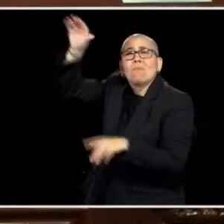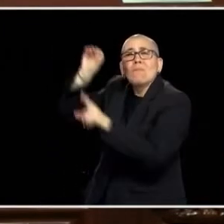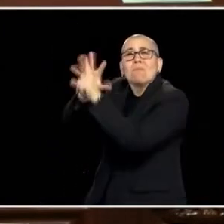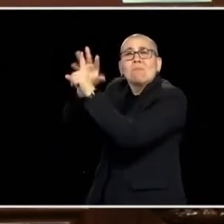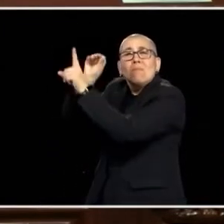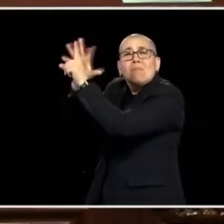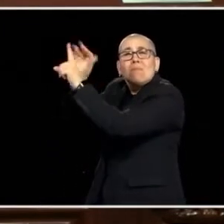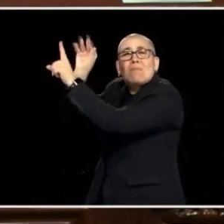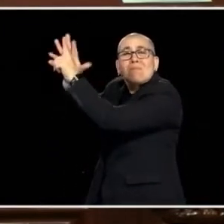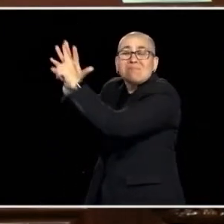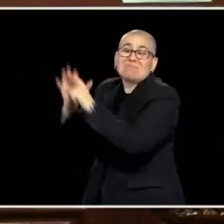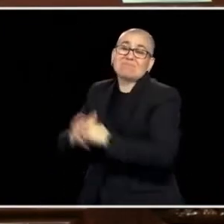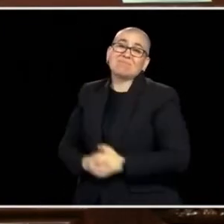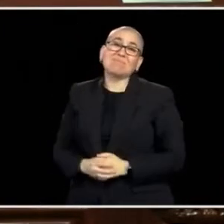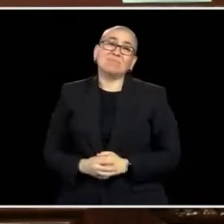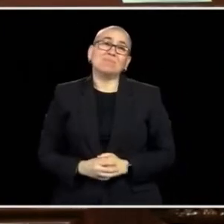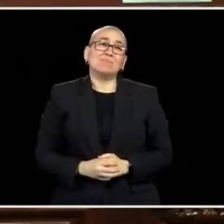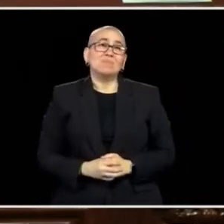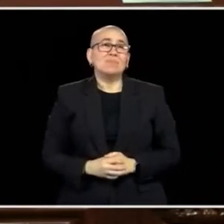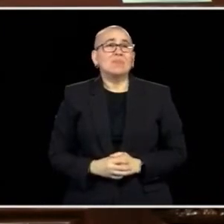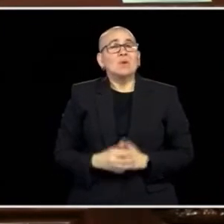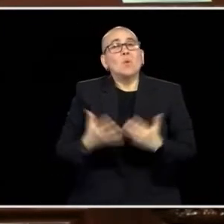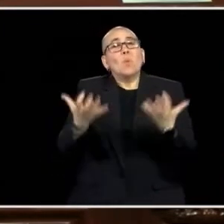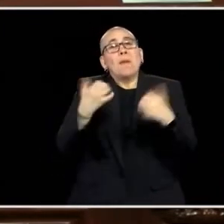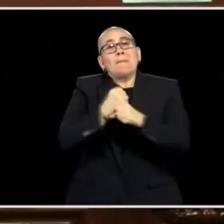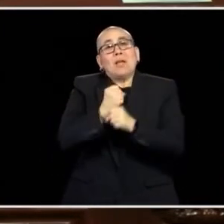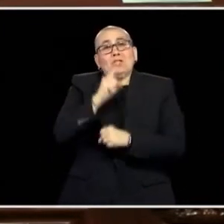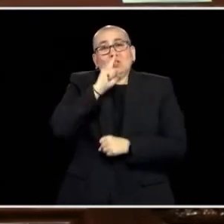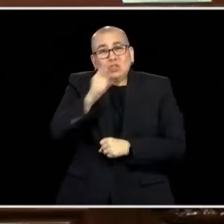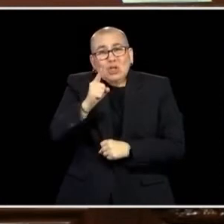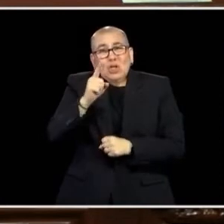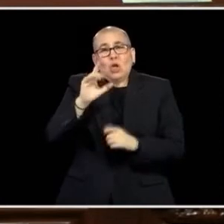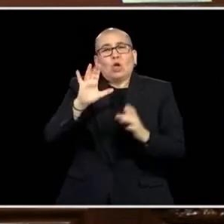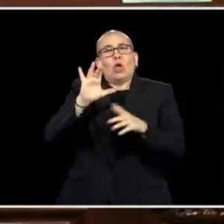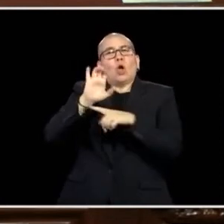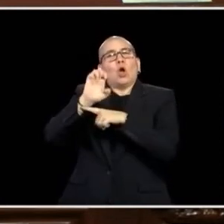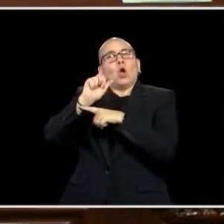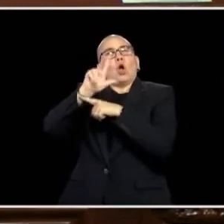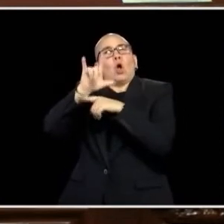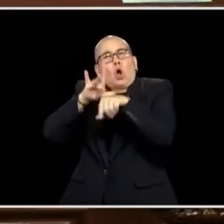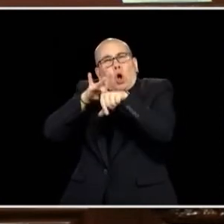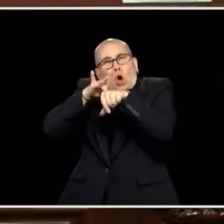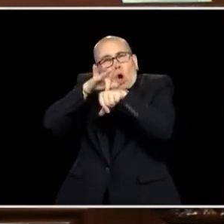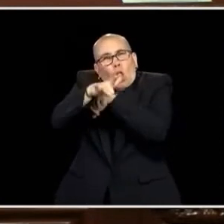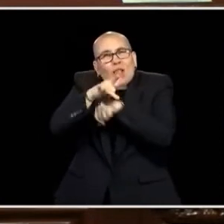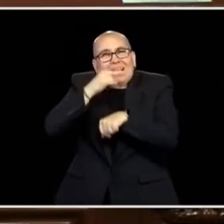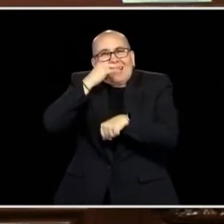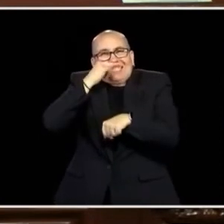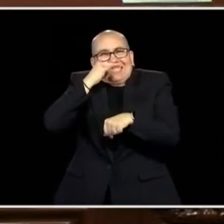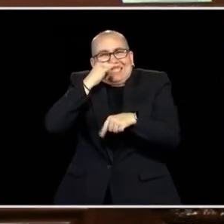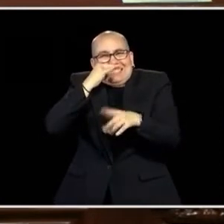MAKE THAT A REALITY. WE'RE MAKING SURE THAT OUR EARLY CHILDHOOD EDUCATION IS THE BEST IN THE COUNTRY, BY INVESTING IN EVERYTHING FROM